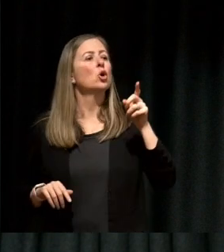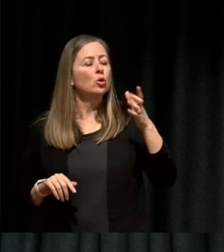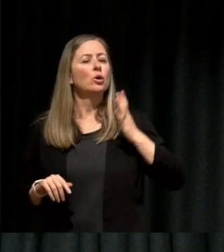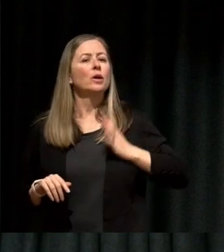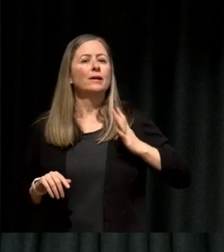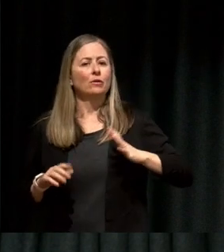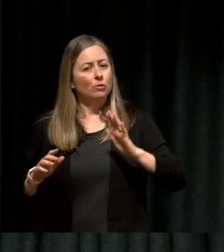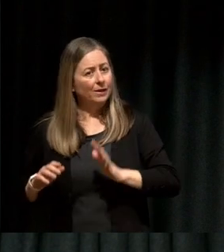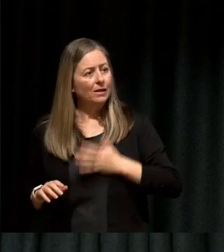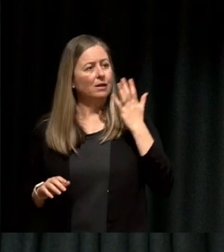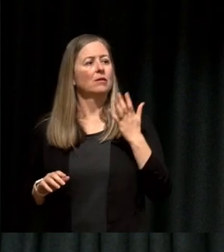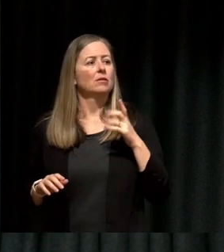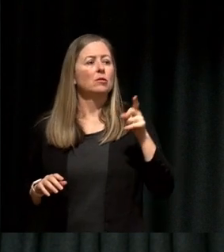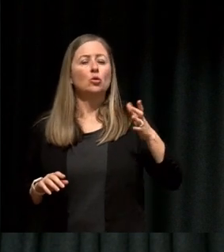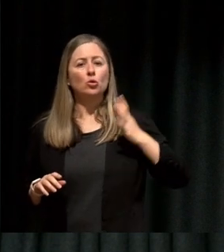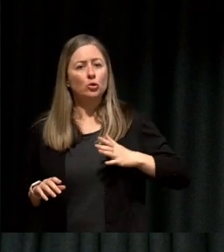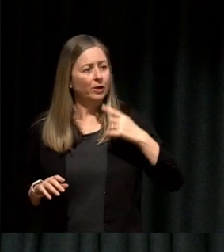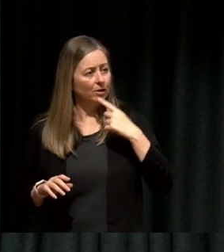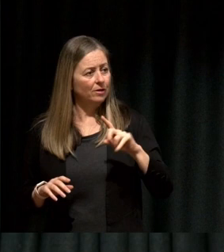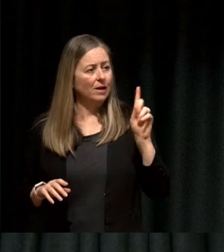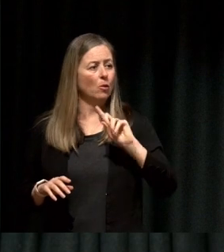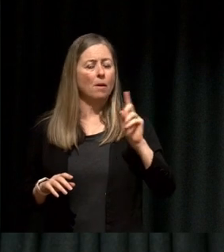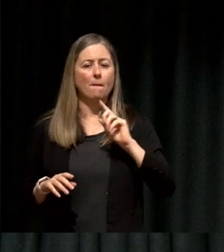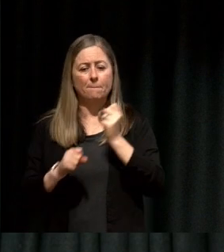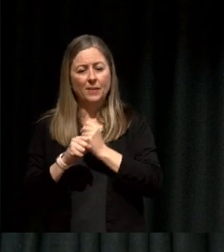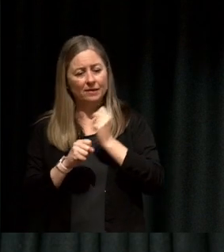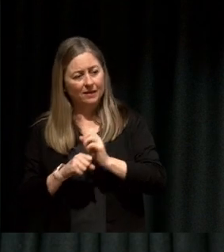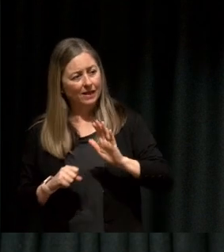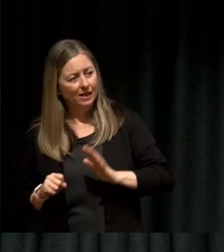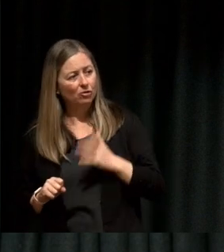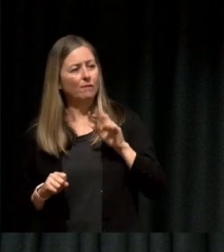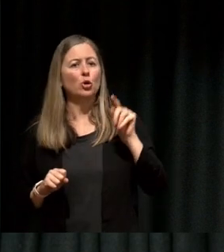And by conveying what is- what makes it interesting to you, to say "hey I'm interested in this